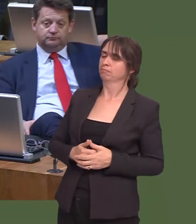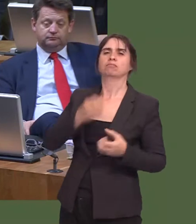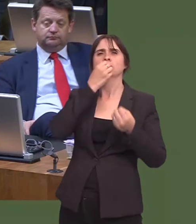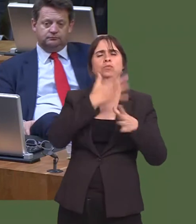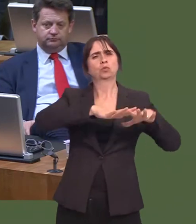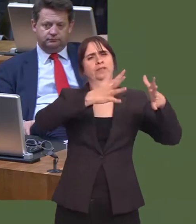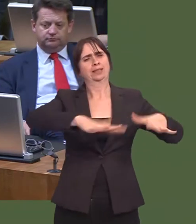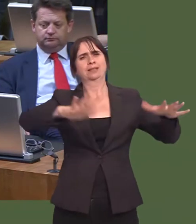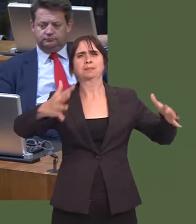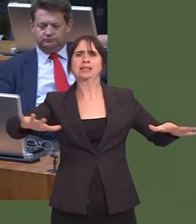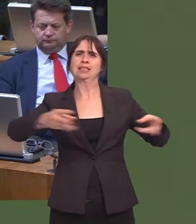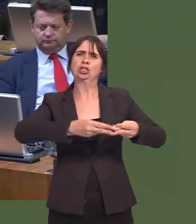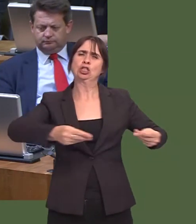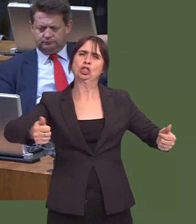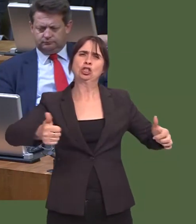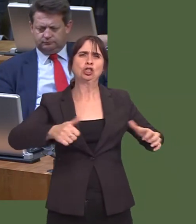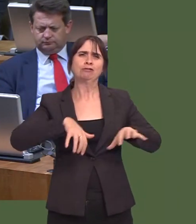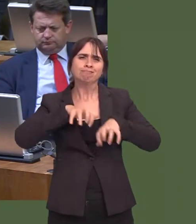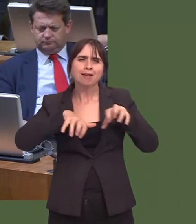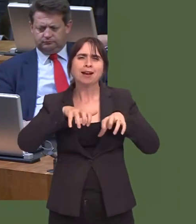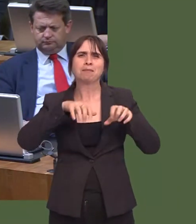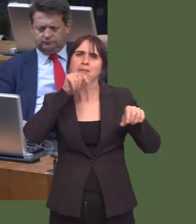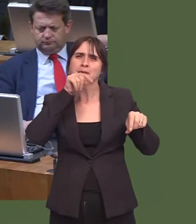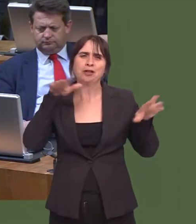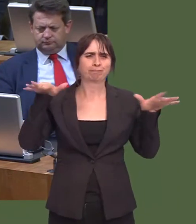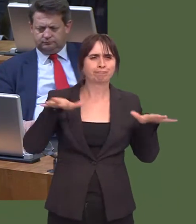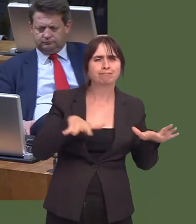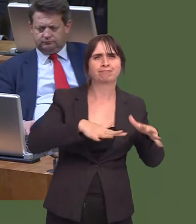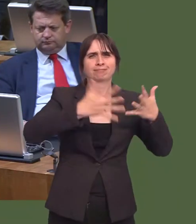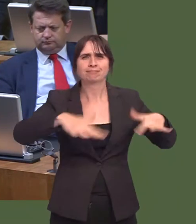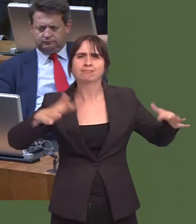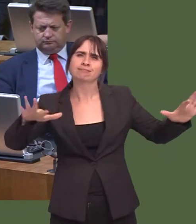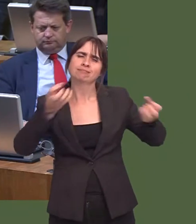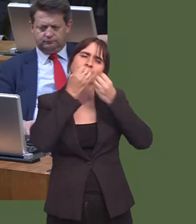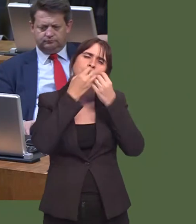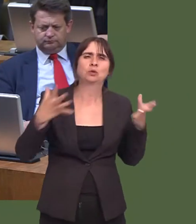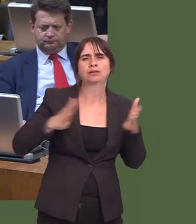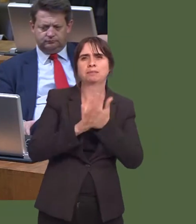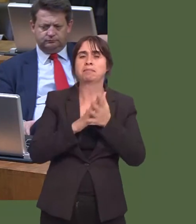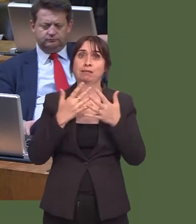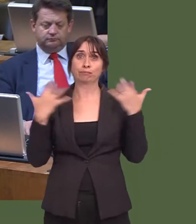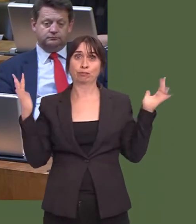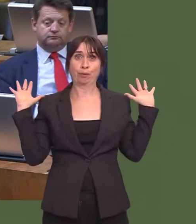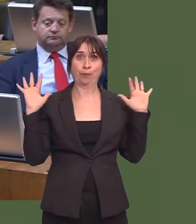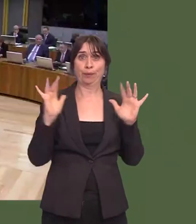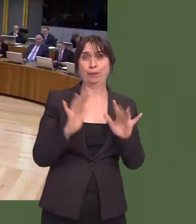wildlife and sea, and, of course, many of those seaside attractions are along the northern coast.